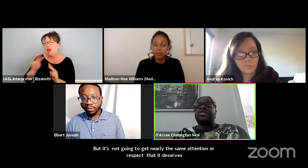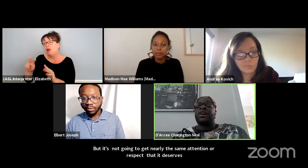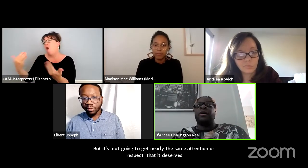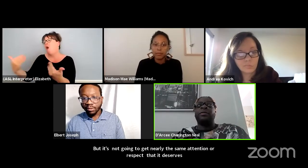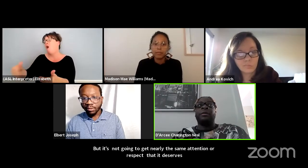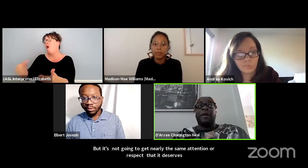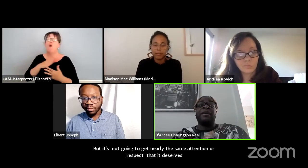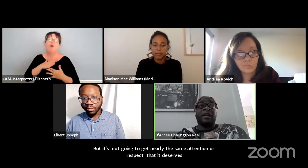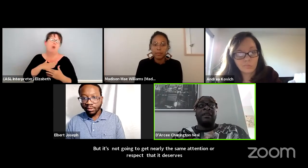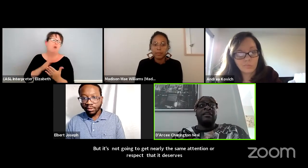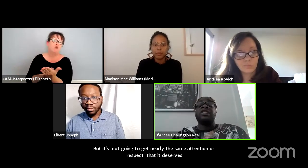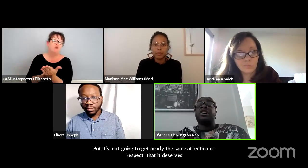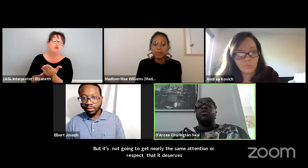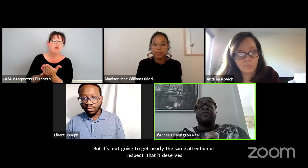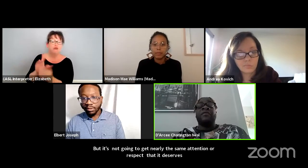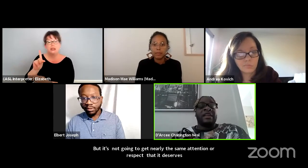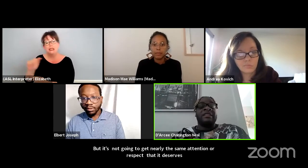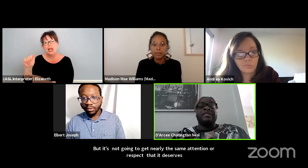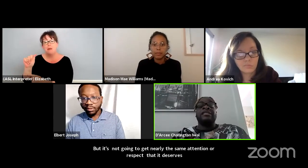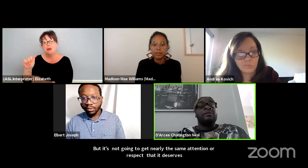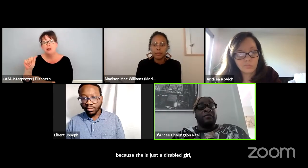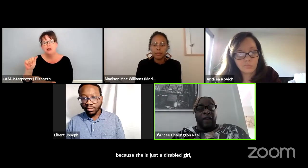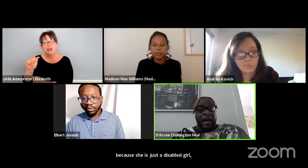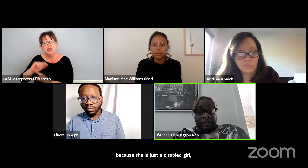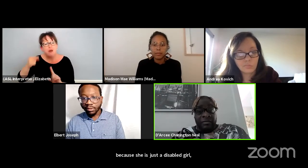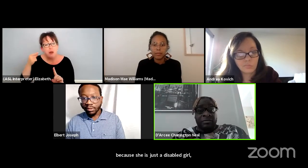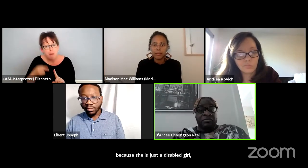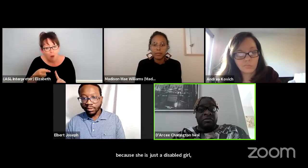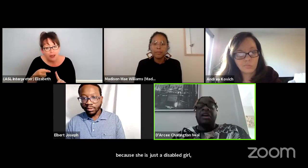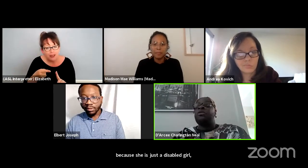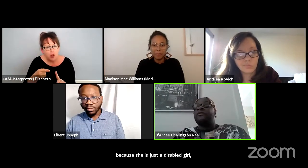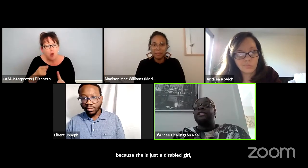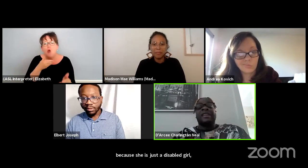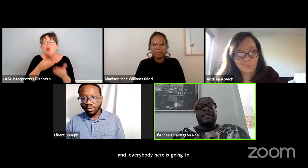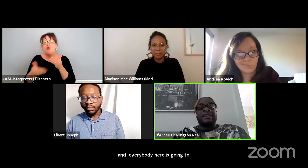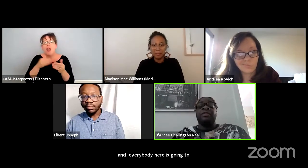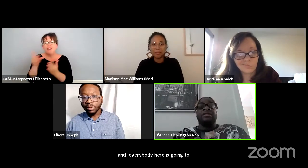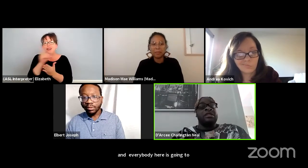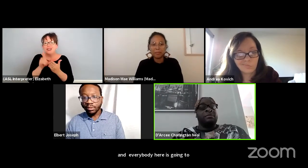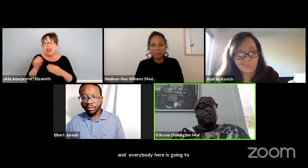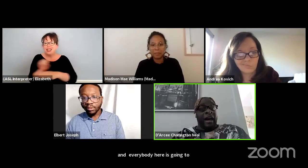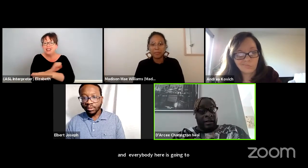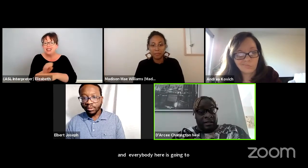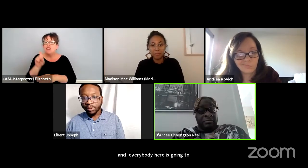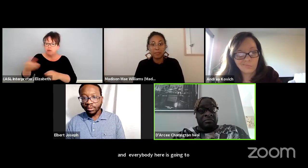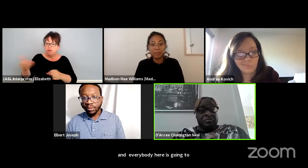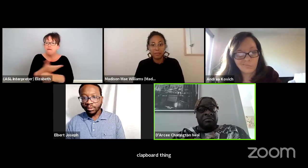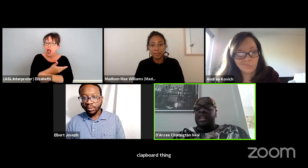So the bottom line is whoever designed this they should be fired. Whoever designed this show should be fired.